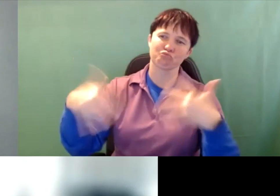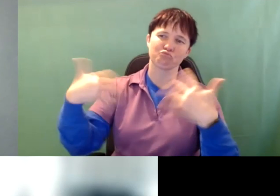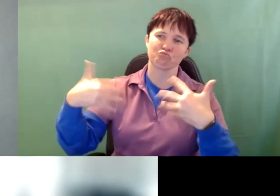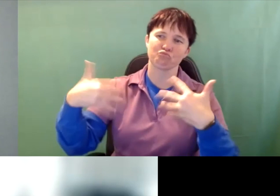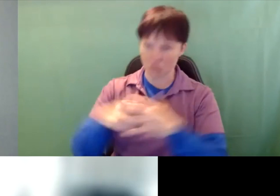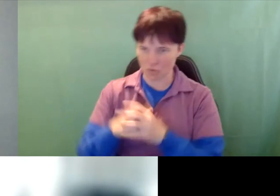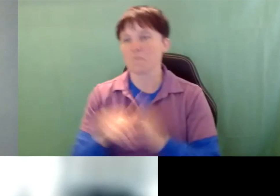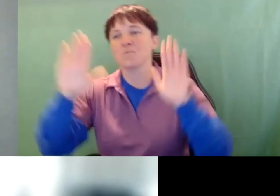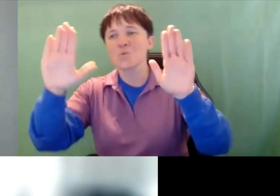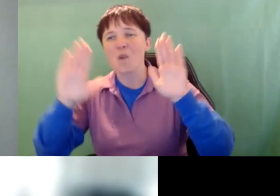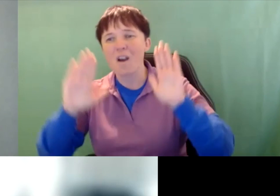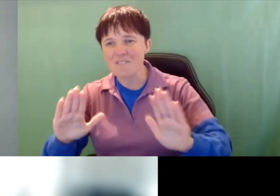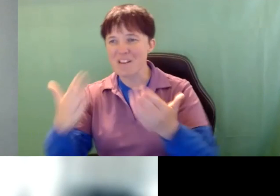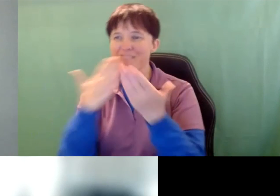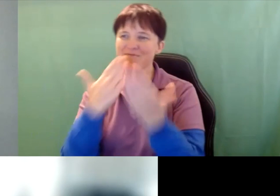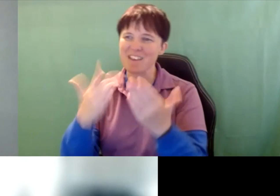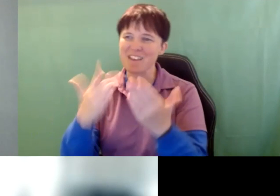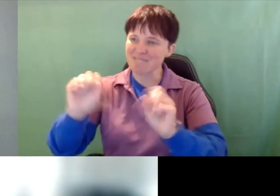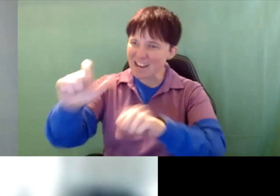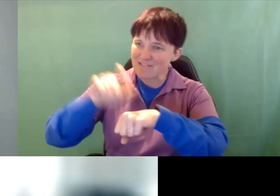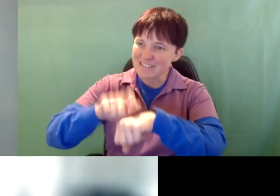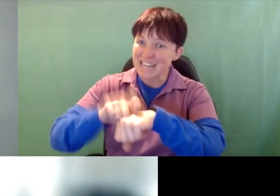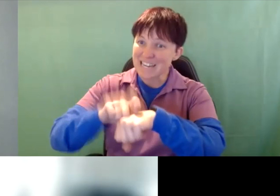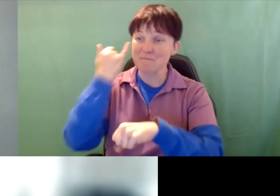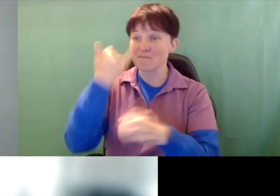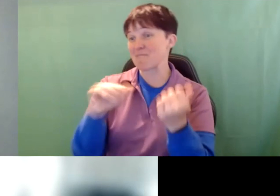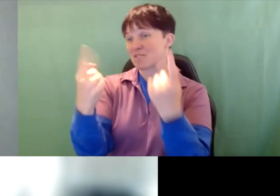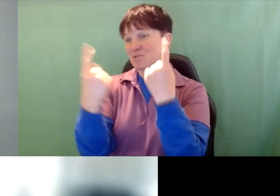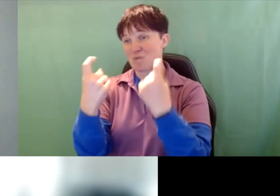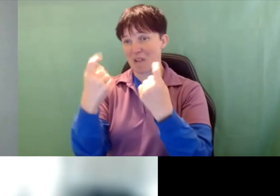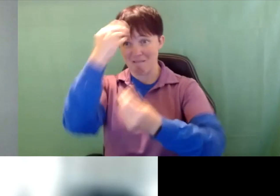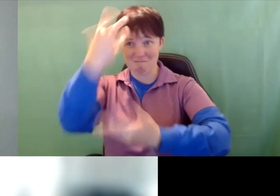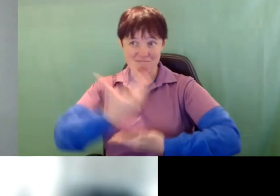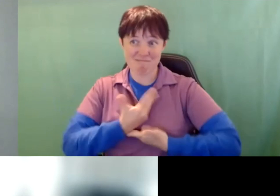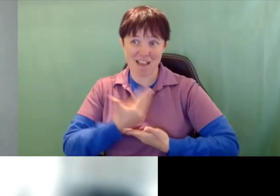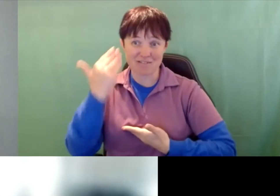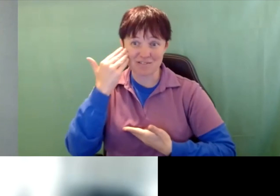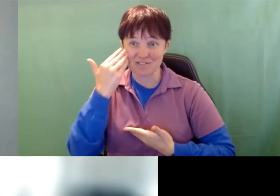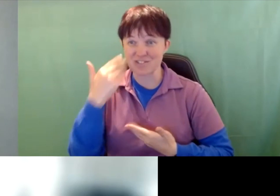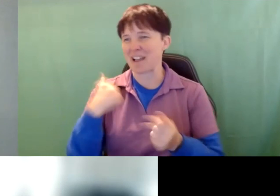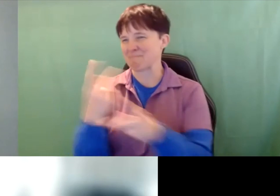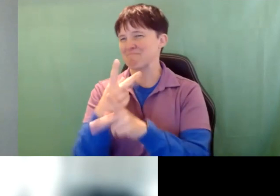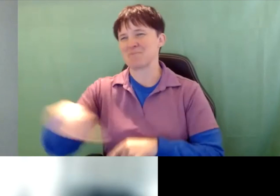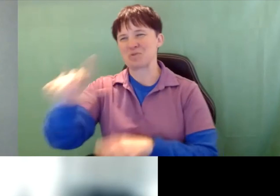Linda Alsop: So thank you for taking your time, and if you have any questions, let us know. I can tell you're great people. Thank you!